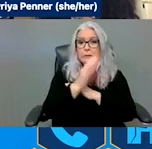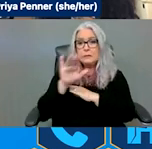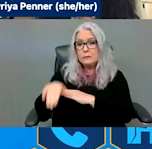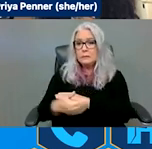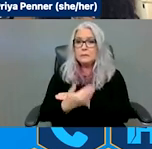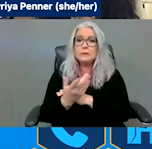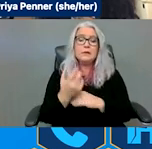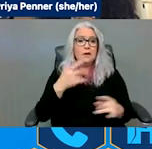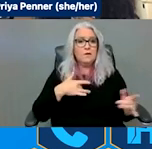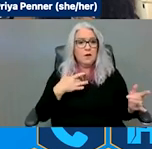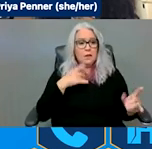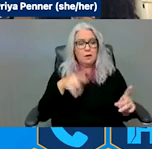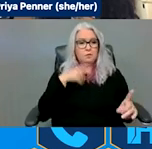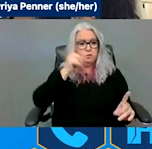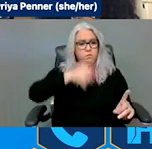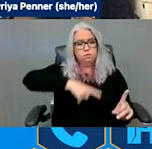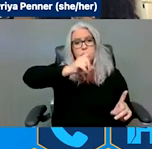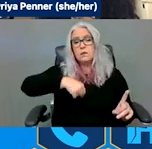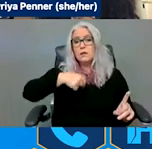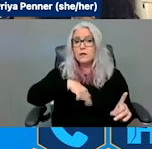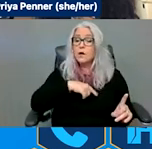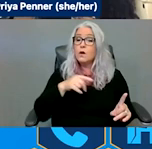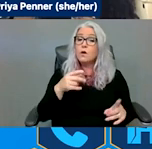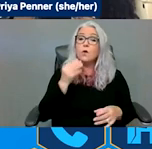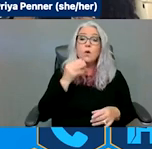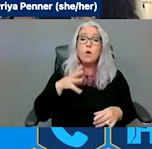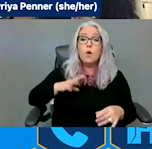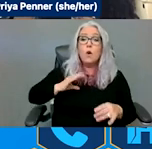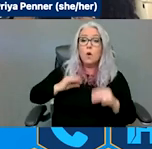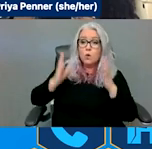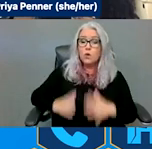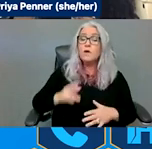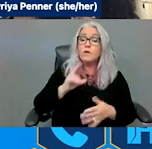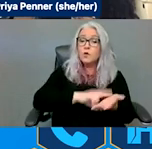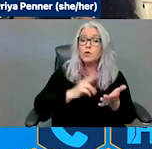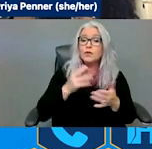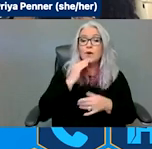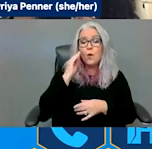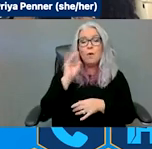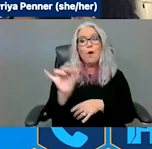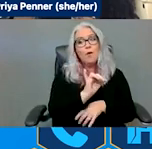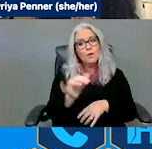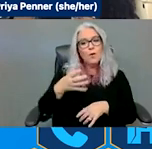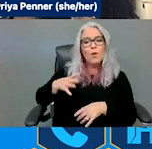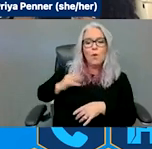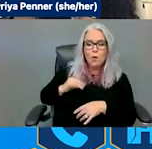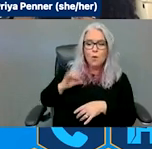The owners of the nursing home was the owner of the warehouse. This is what happens when people with disabilities not part of the planning.